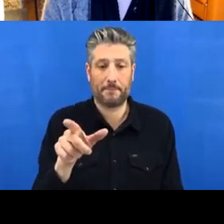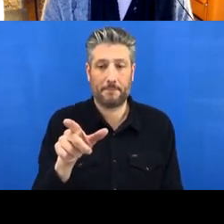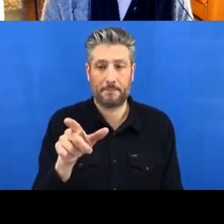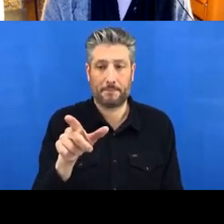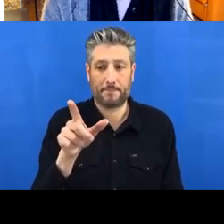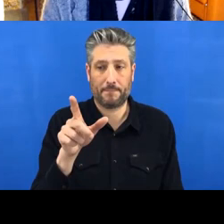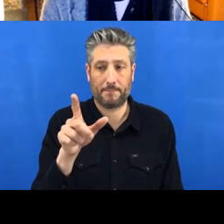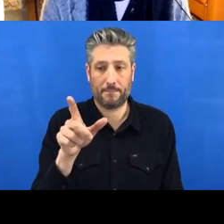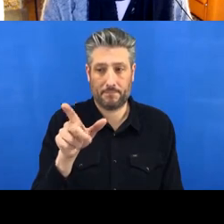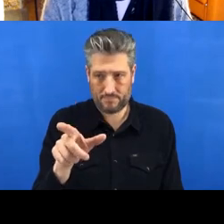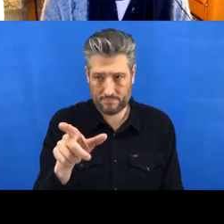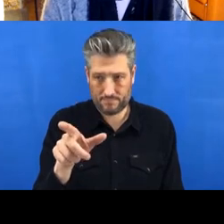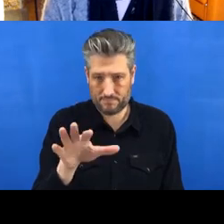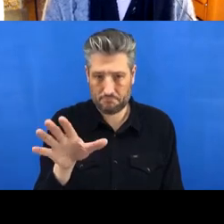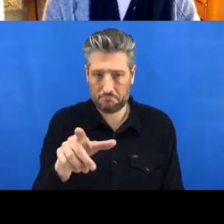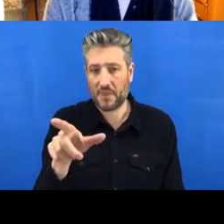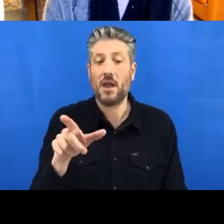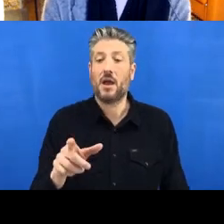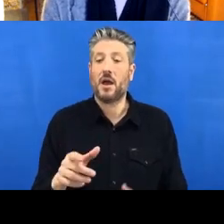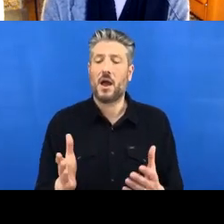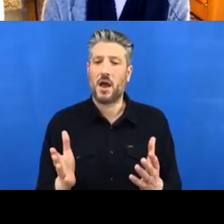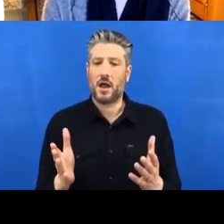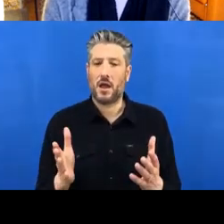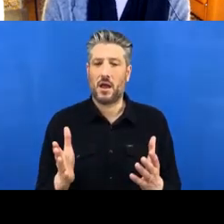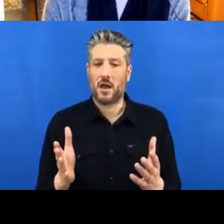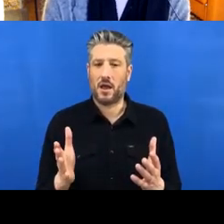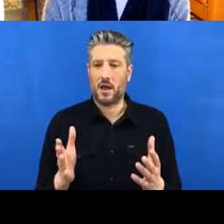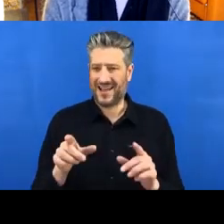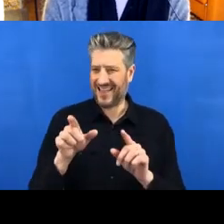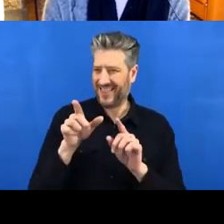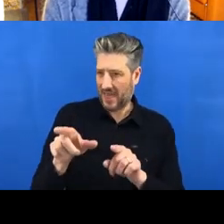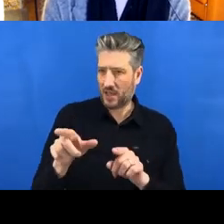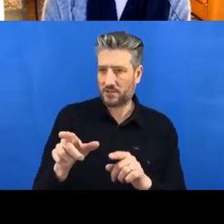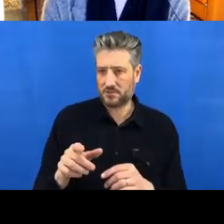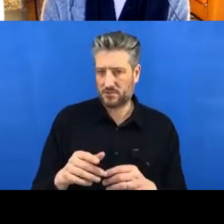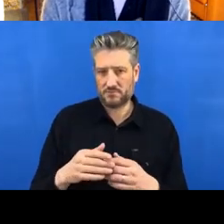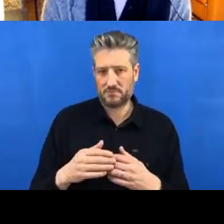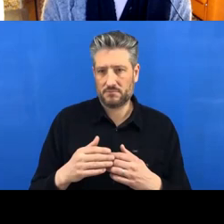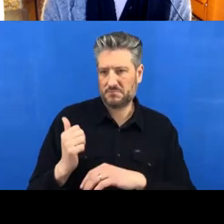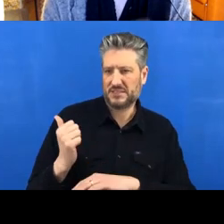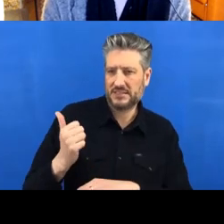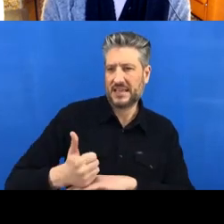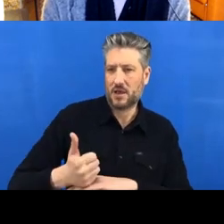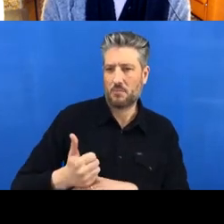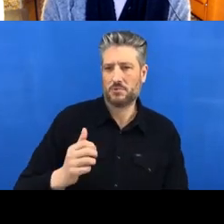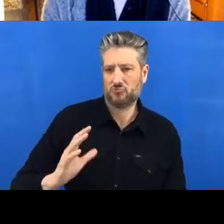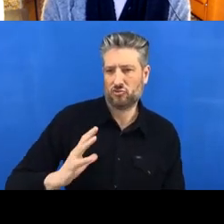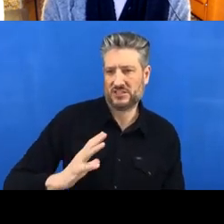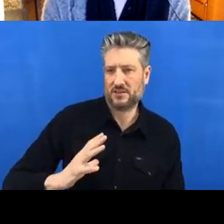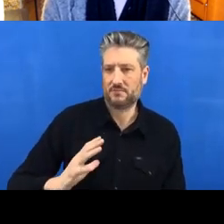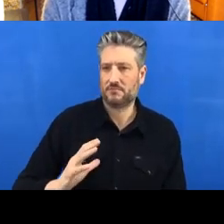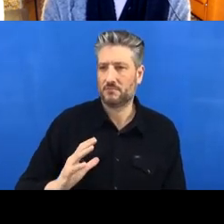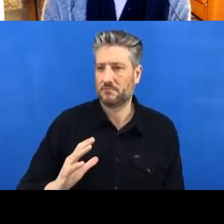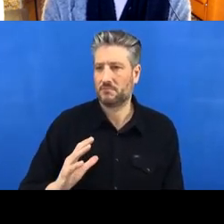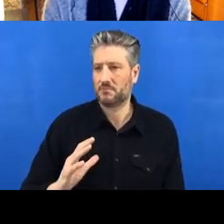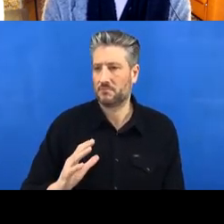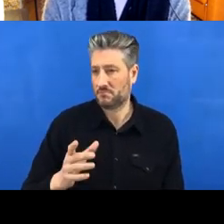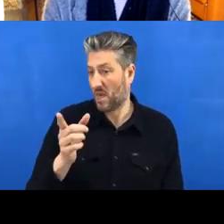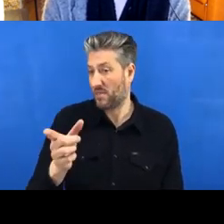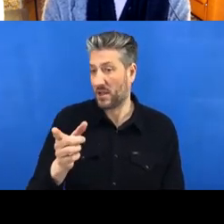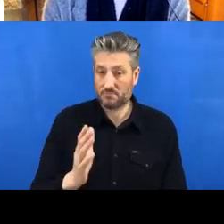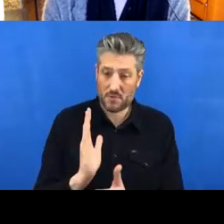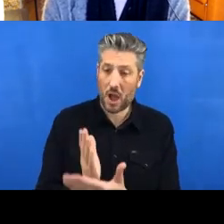Basically it's a- yeah, it’s kind of set up how a repository would look like for projects that I’m working on.